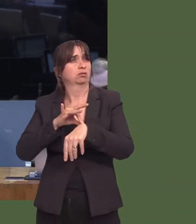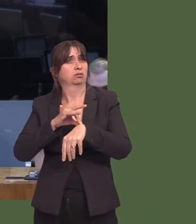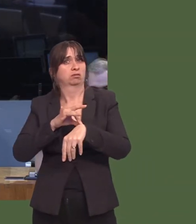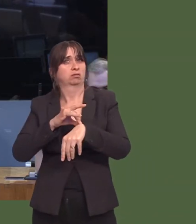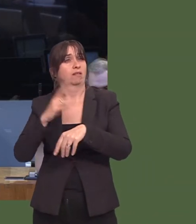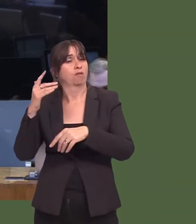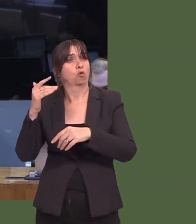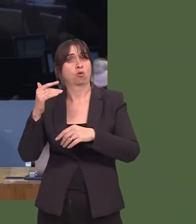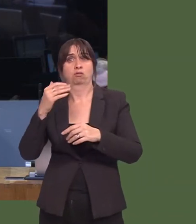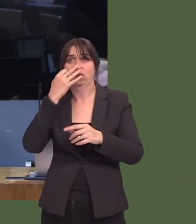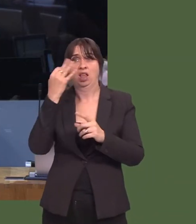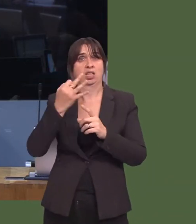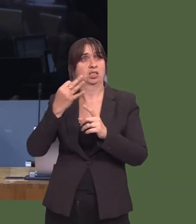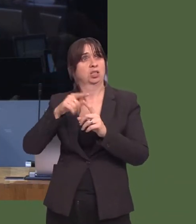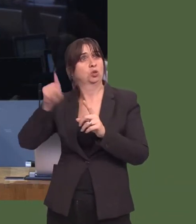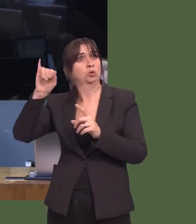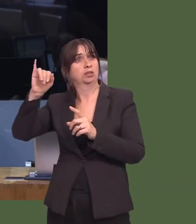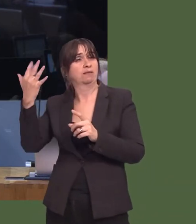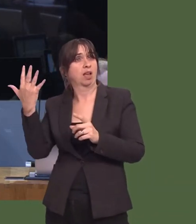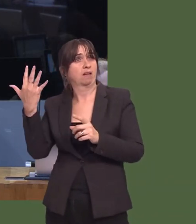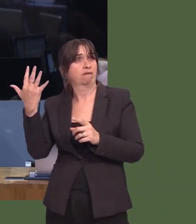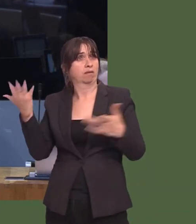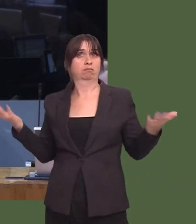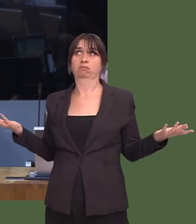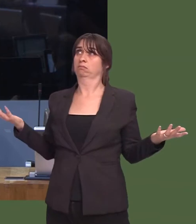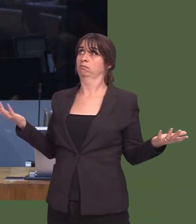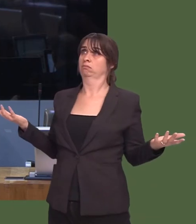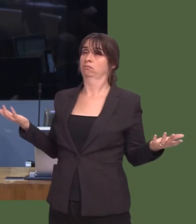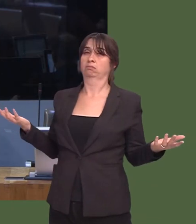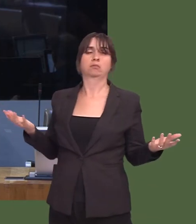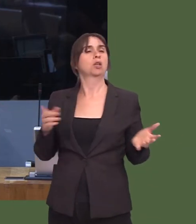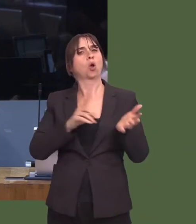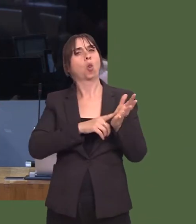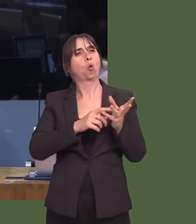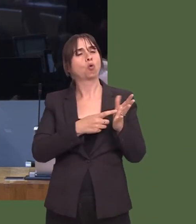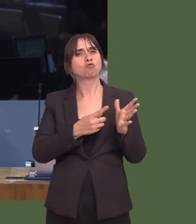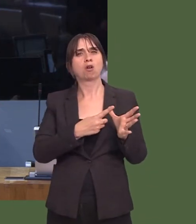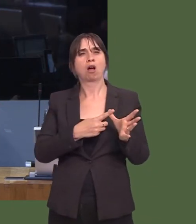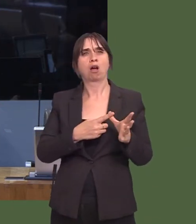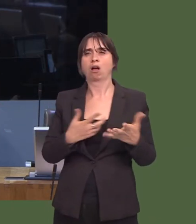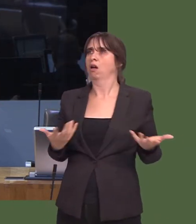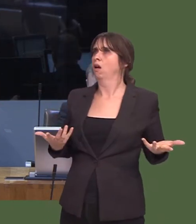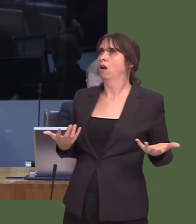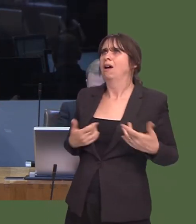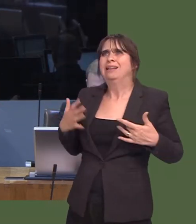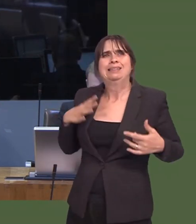syín effeithio ar Laura, fel llawer o bobl eraill? Ac a ydyír Prif Weinidog yn cytuno hefyd, o ran yr ochr ymwybyddiaeth, bod angen gwneud